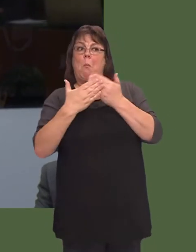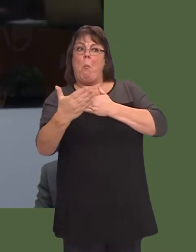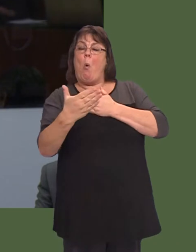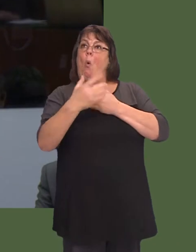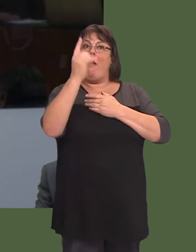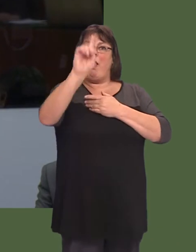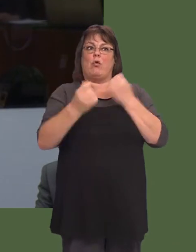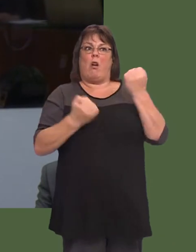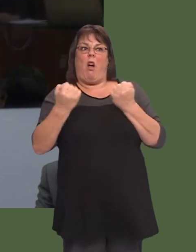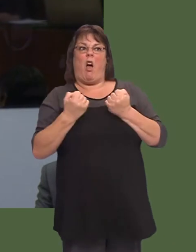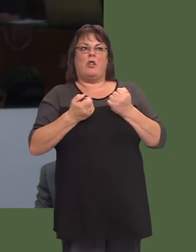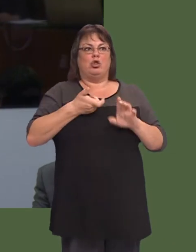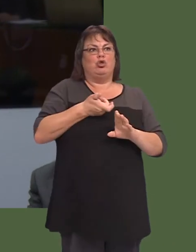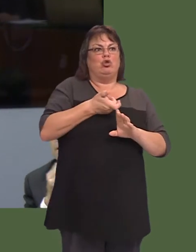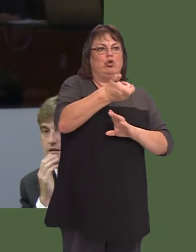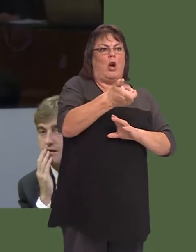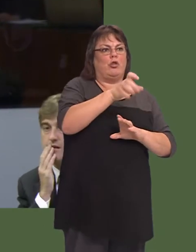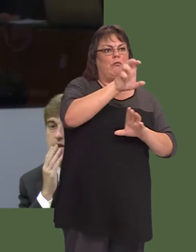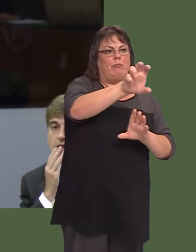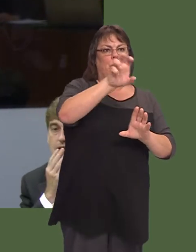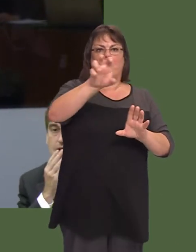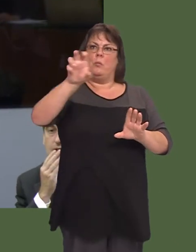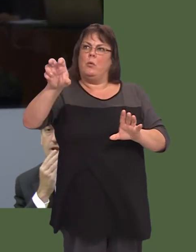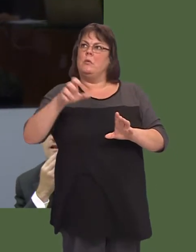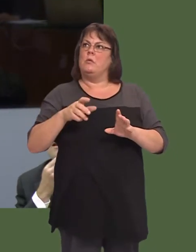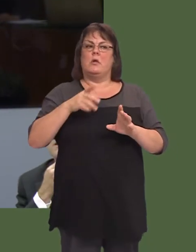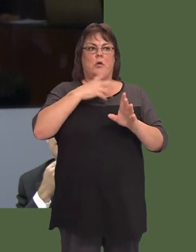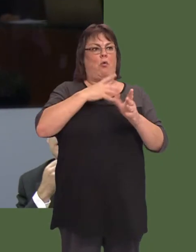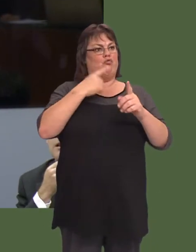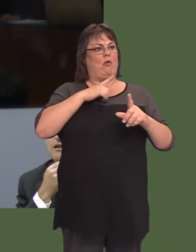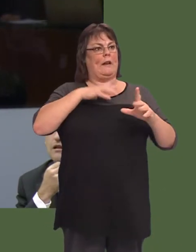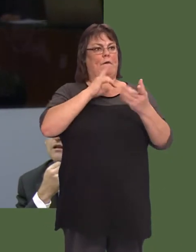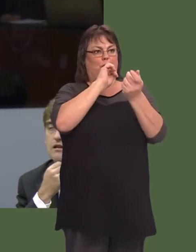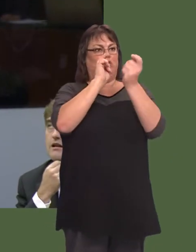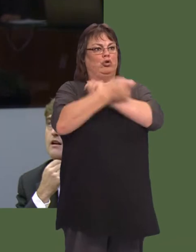vehicle charging points in town centres initially, and then further afield, to make that transition